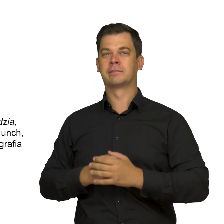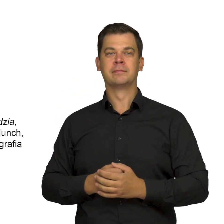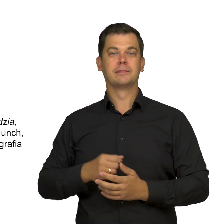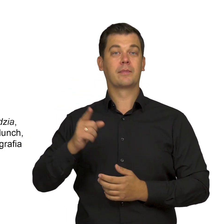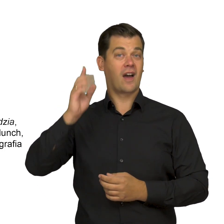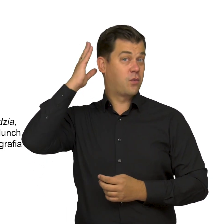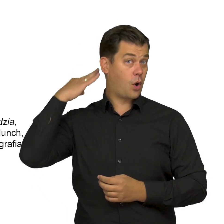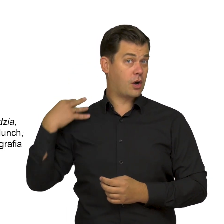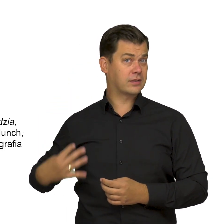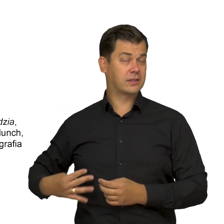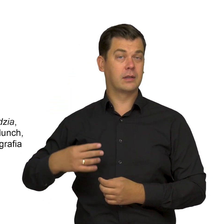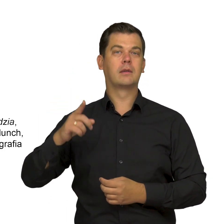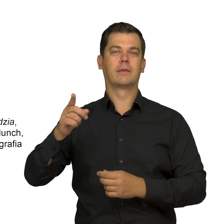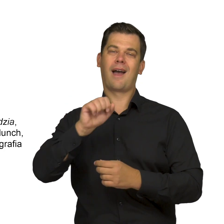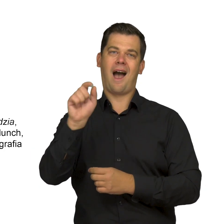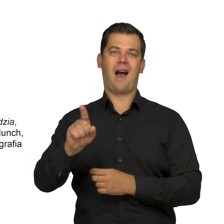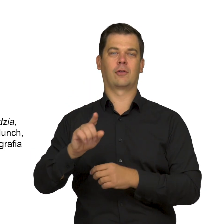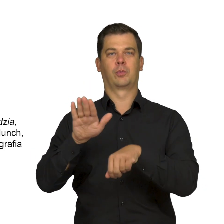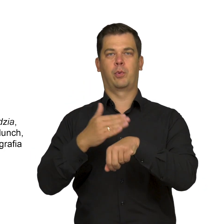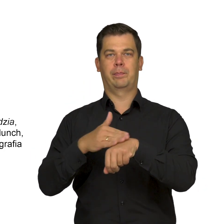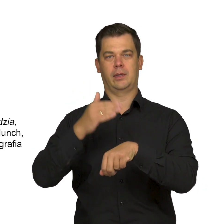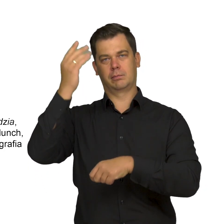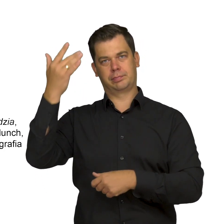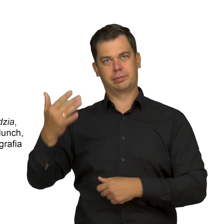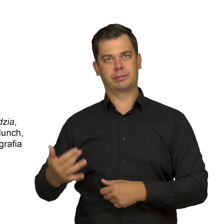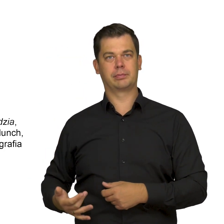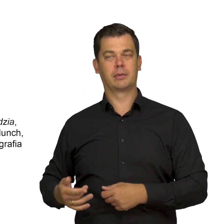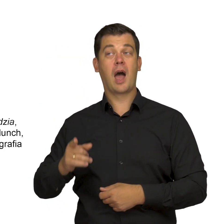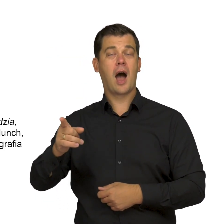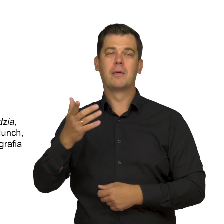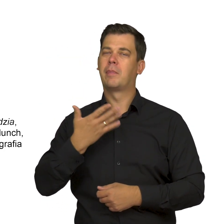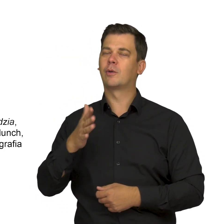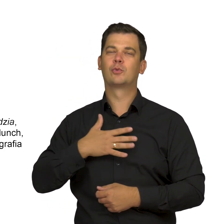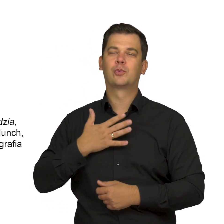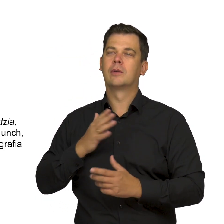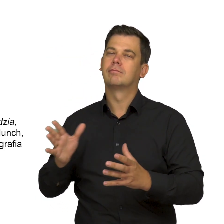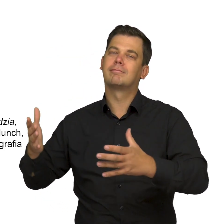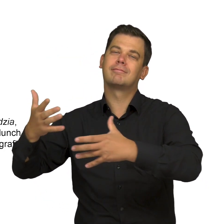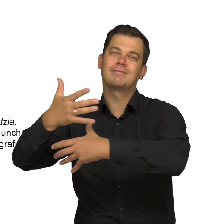Her loose hair falls down to her buttocks. She tenderly embraces the bear by the neck.